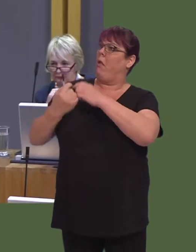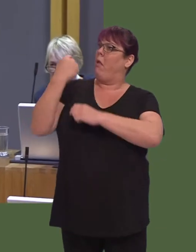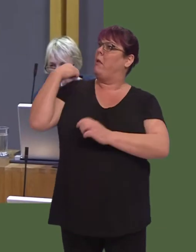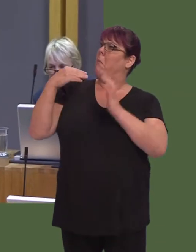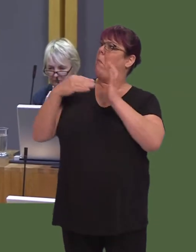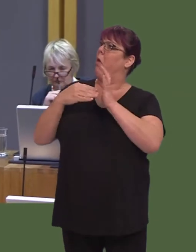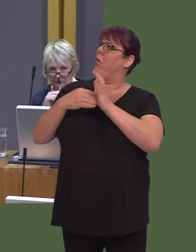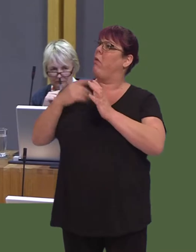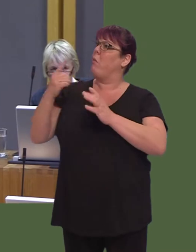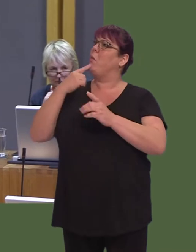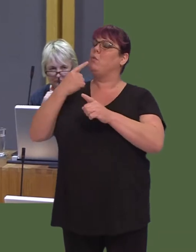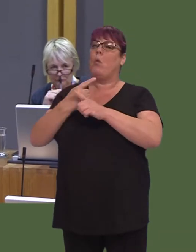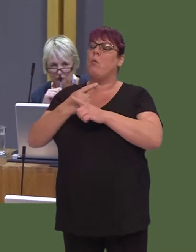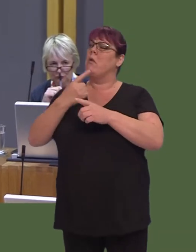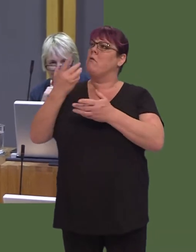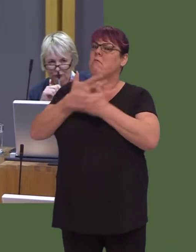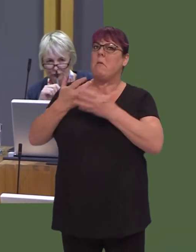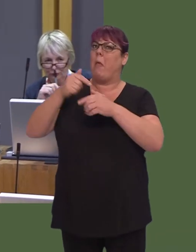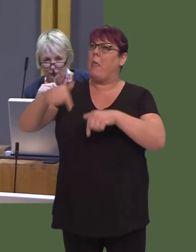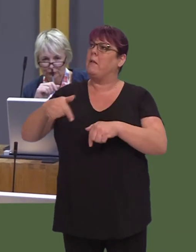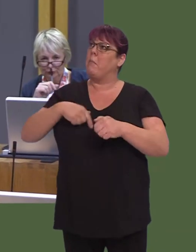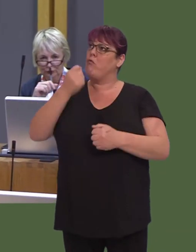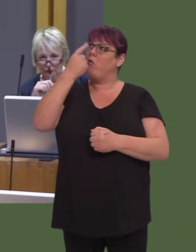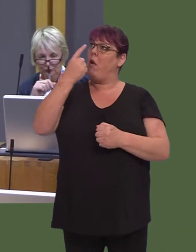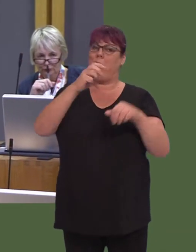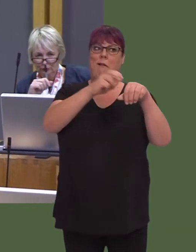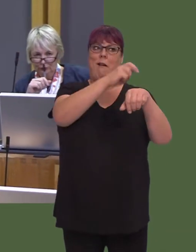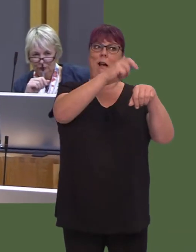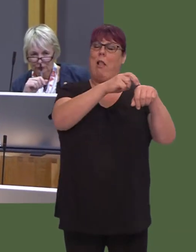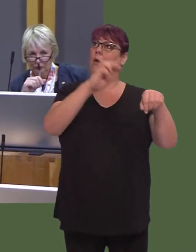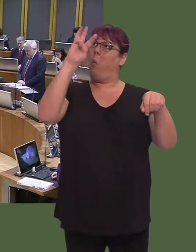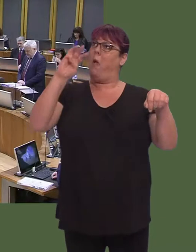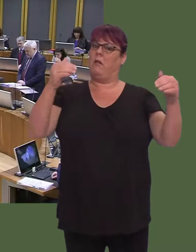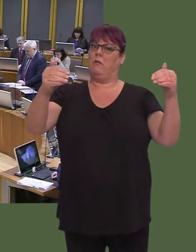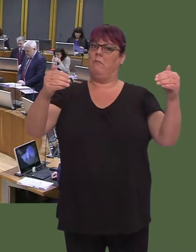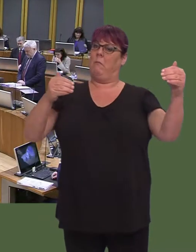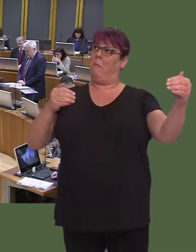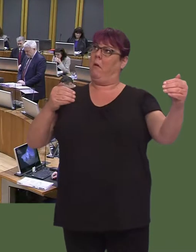it is a fact that Wales lags behind the north of Ireland when it comes to school meal provision.